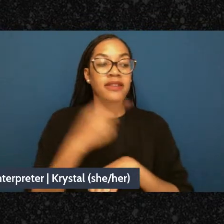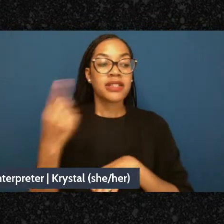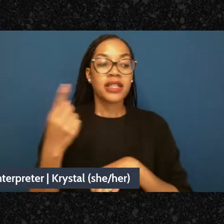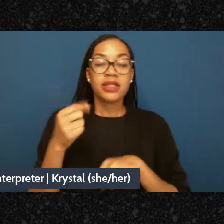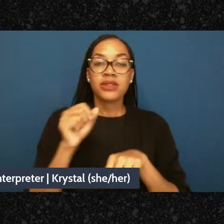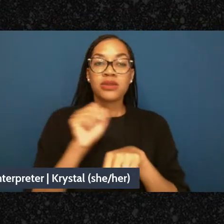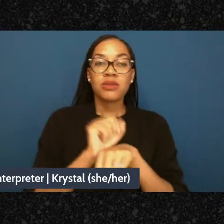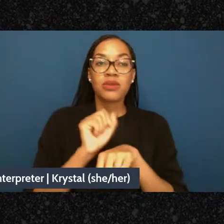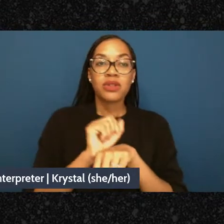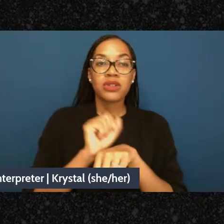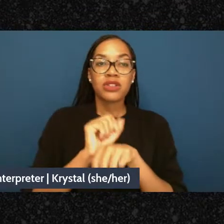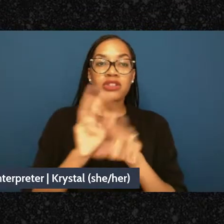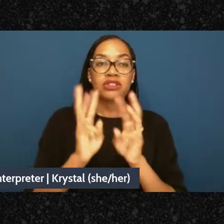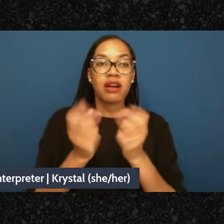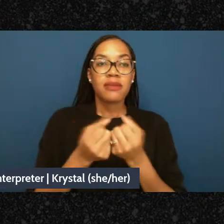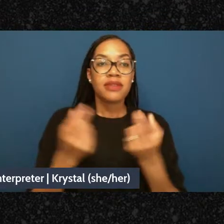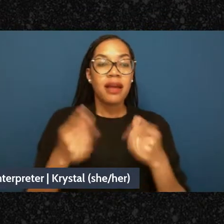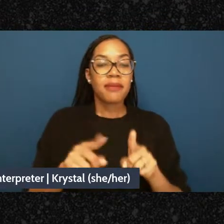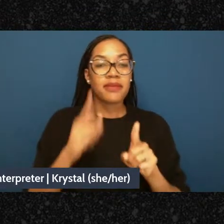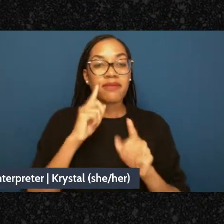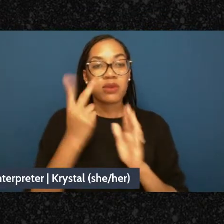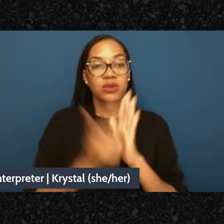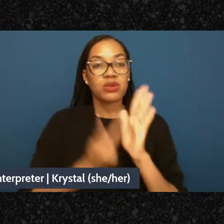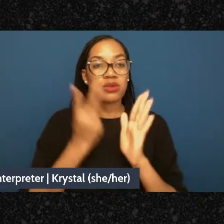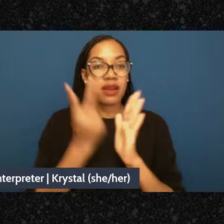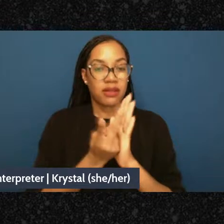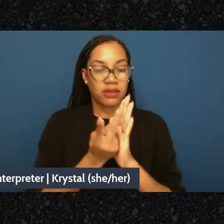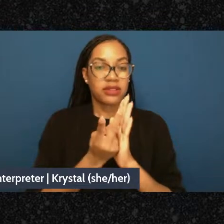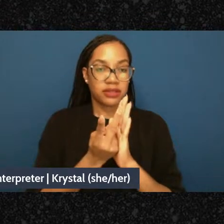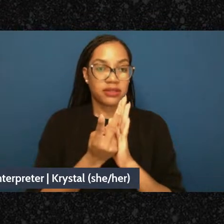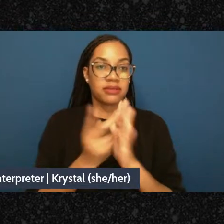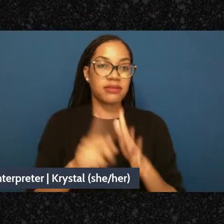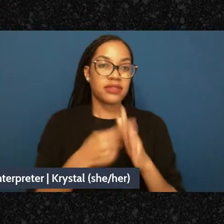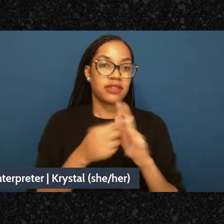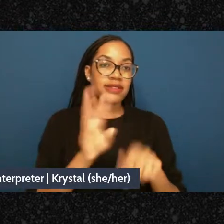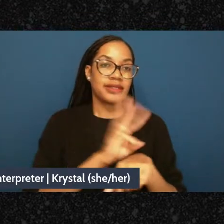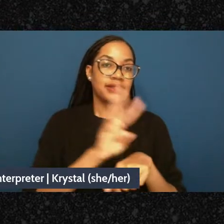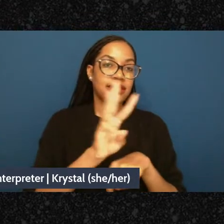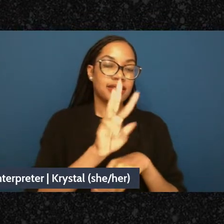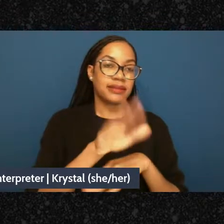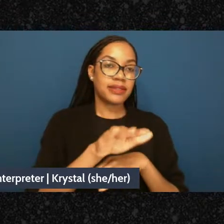ending at 8:00 pm eastern time 6:00 p.m Pacific. If you have a question for the speakers,